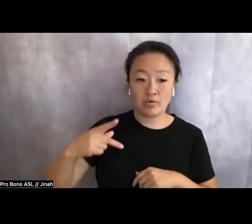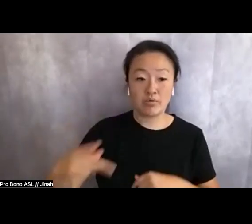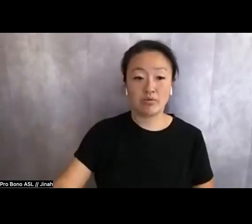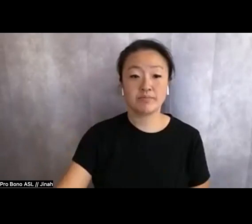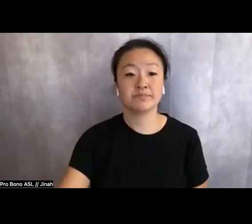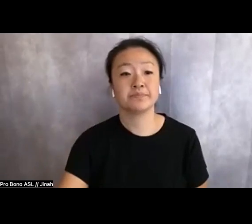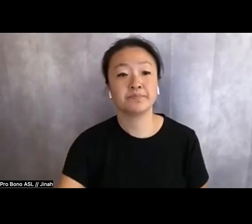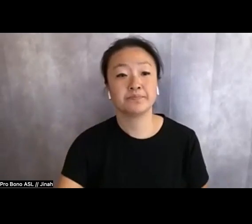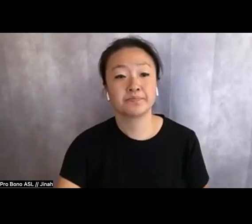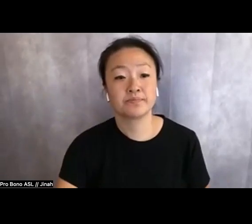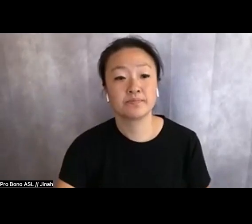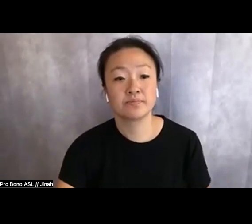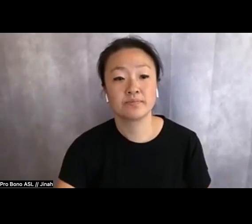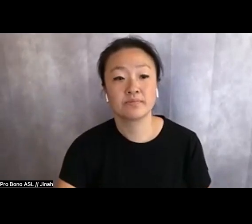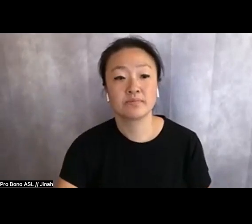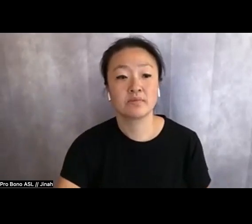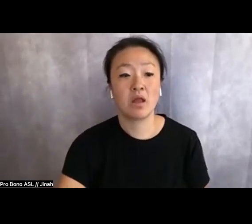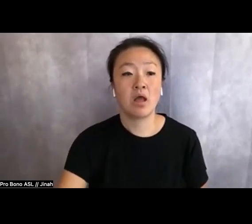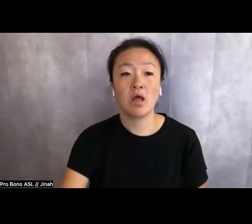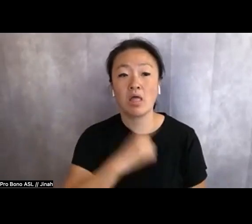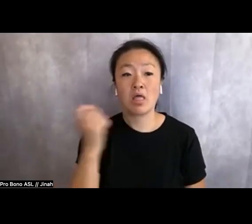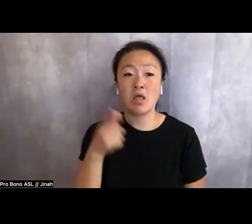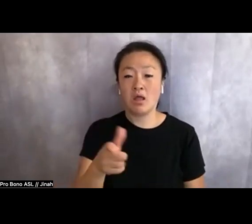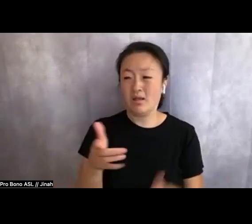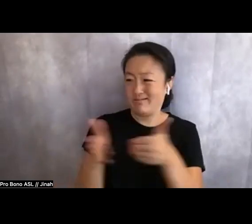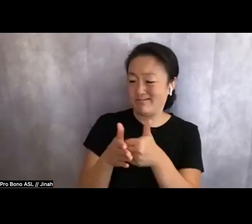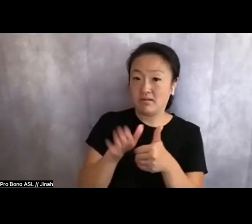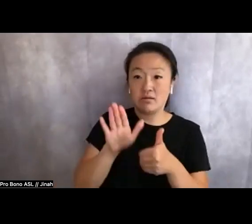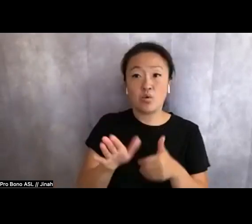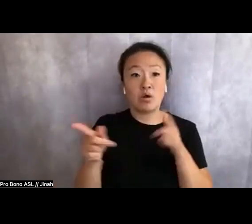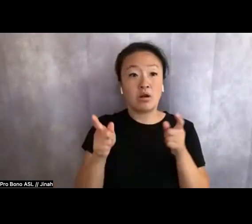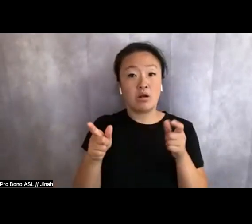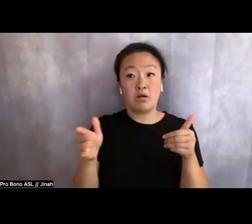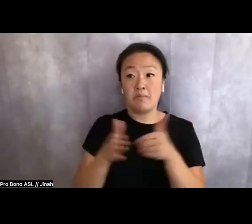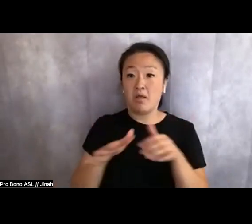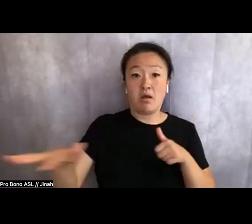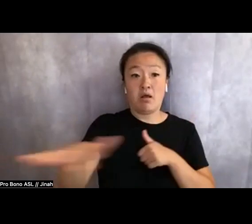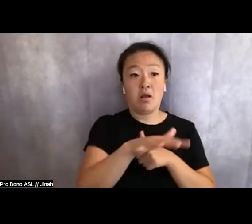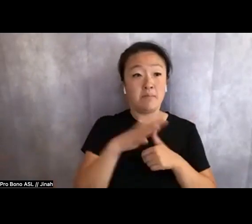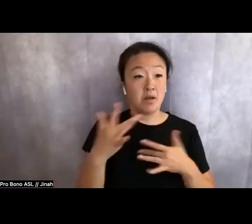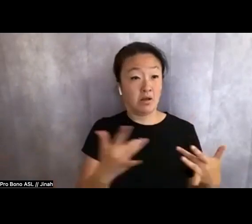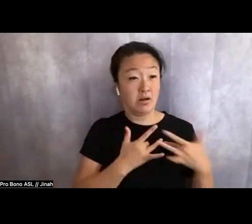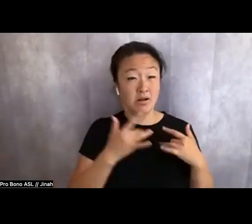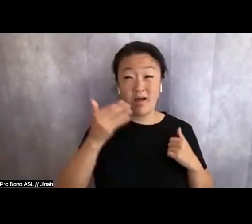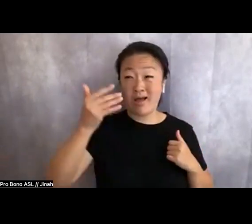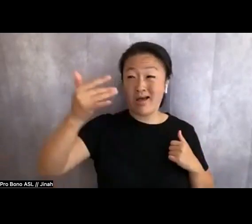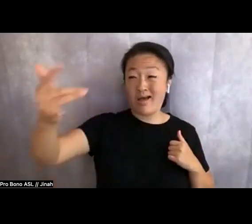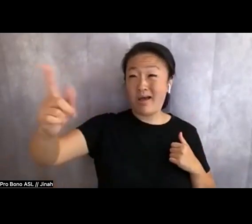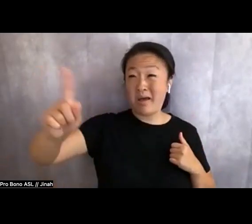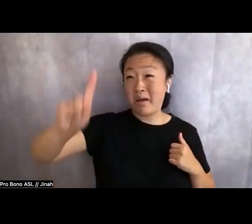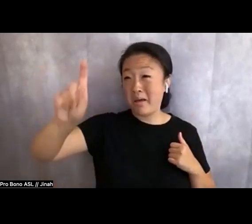deer droughts next to your patrol block, but the concern hundreds of years after I'm long gone is